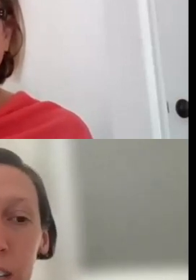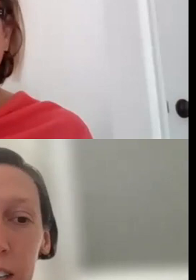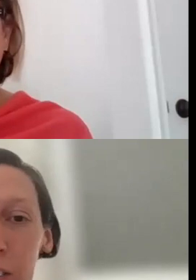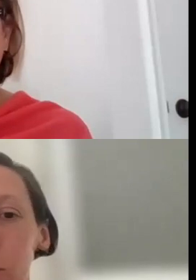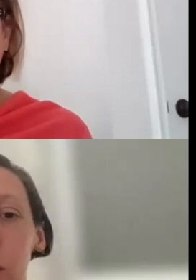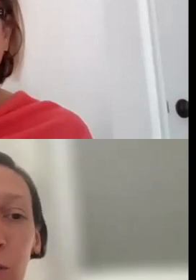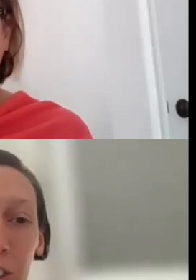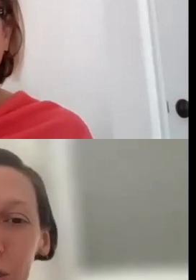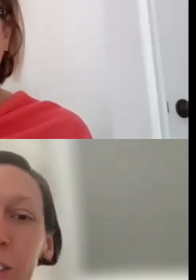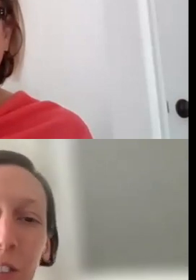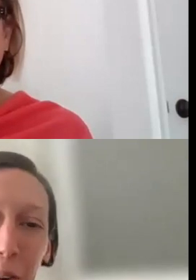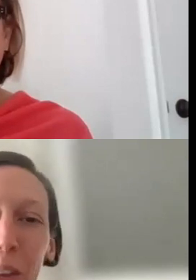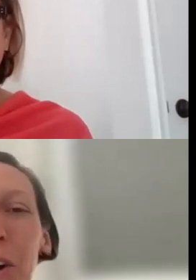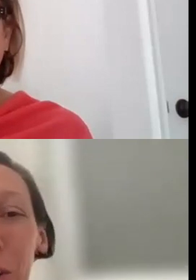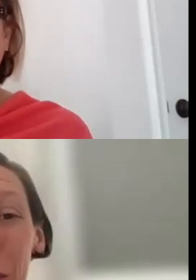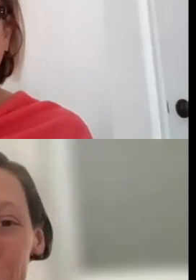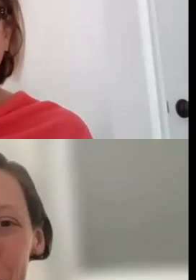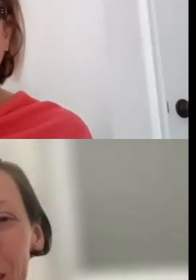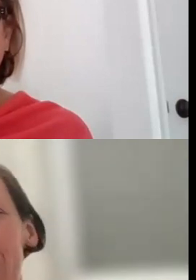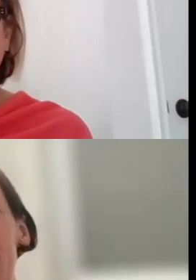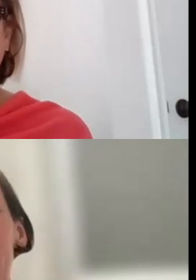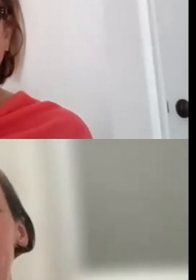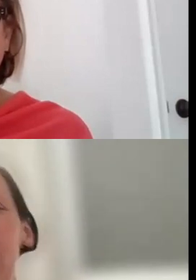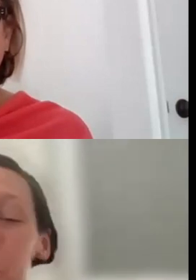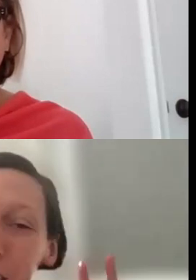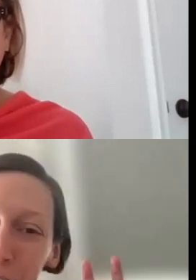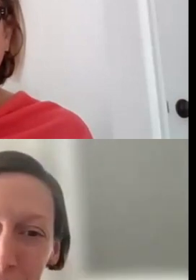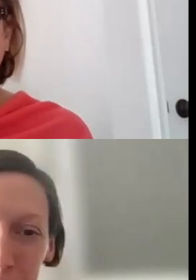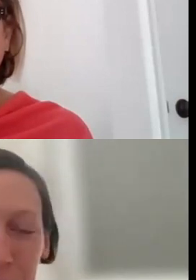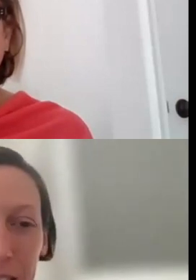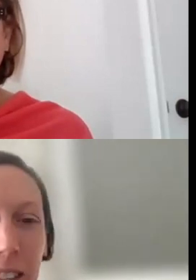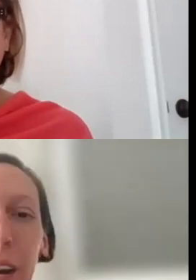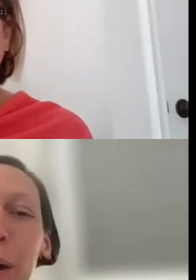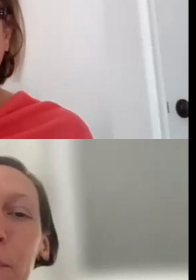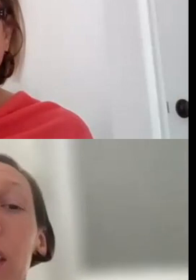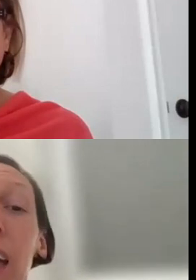THERE S FOLK ANDN TRADITIONAL ARTS. SO, A WHOLE HOST OF WHAT WE CALL DISCIPLINES.